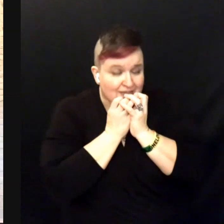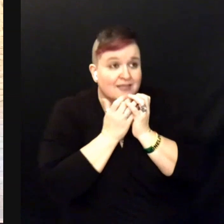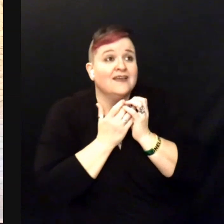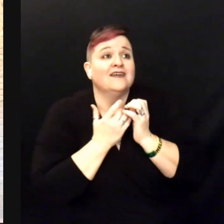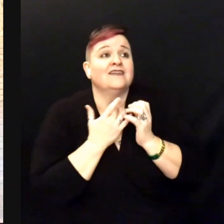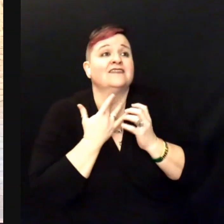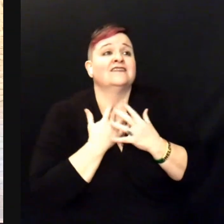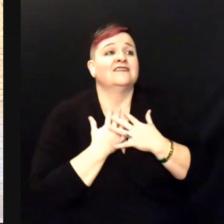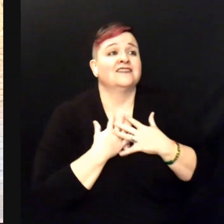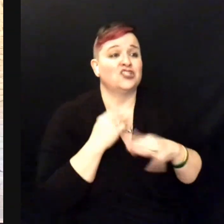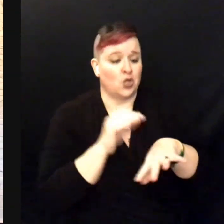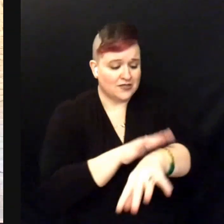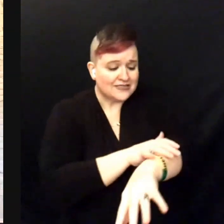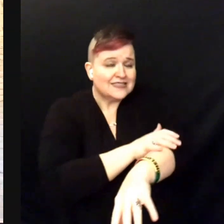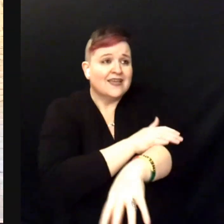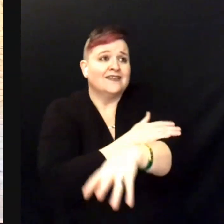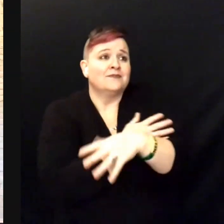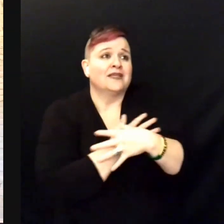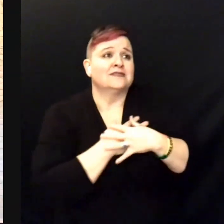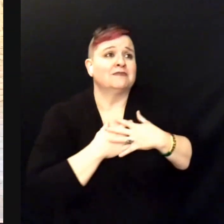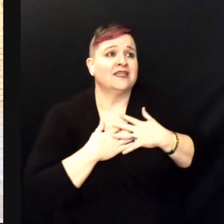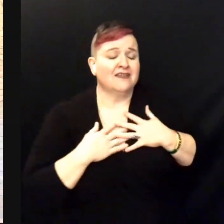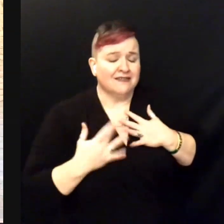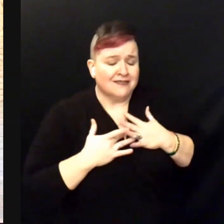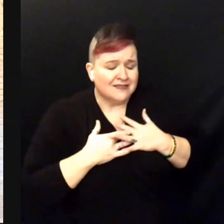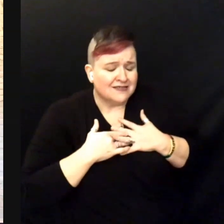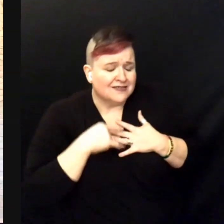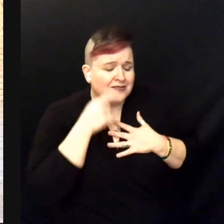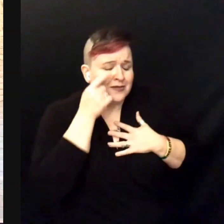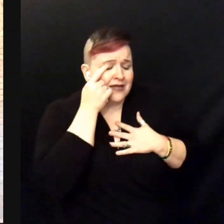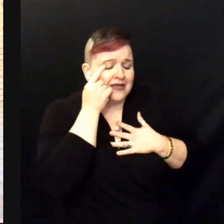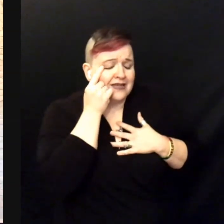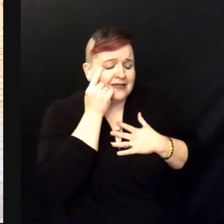Your skin makes me cry